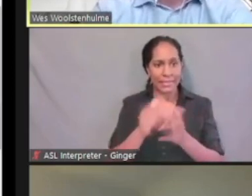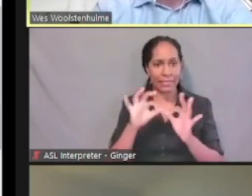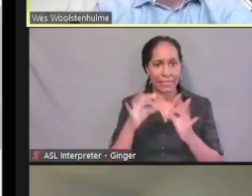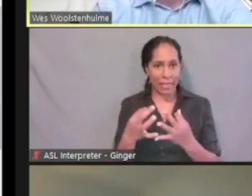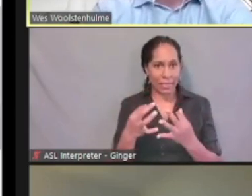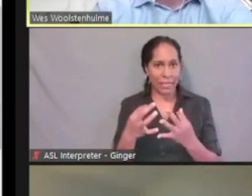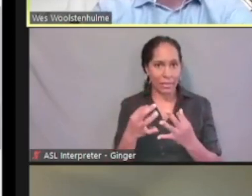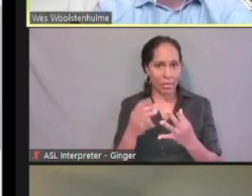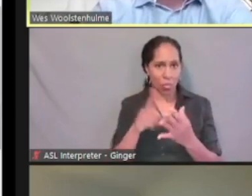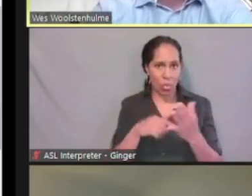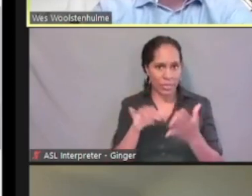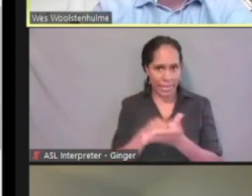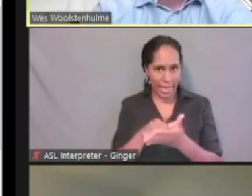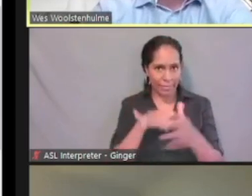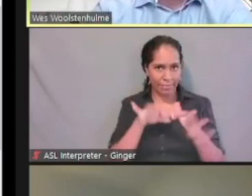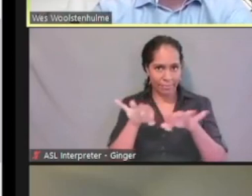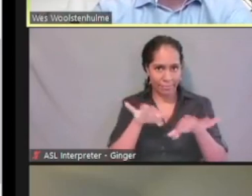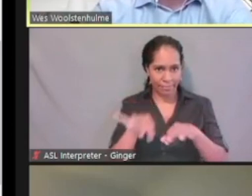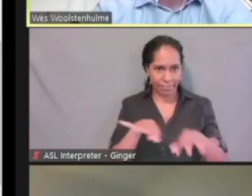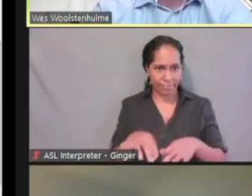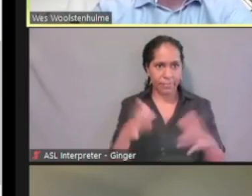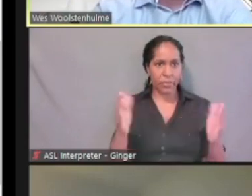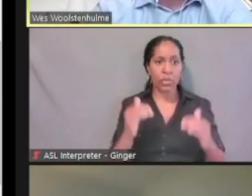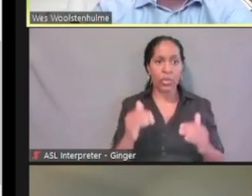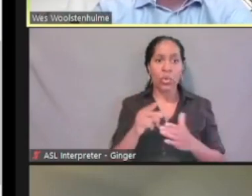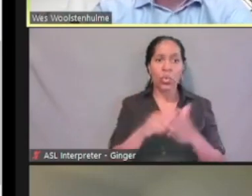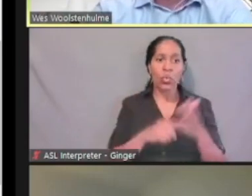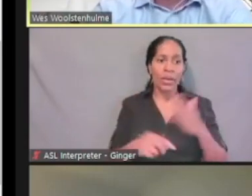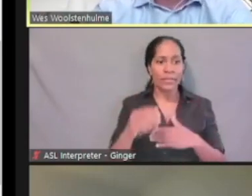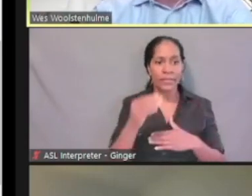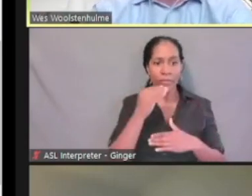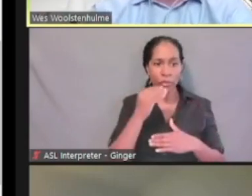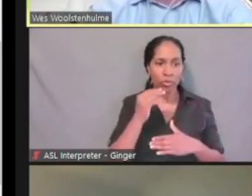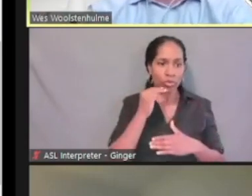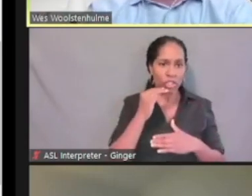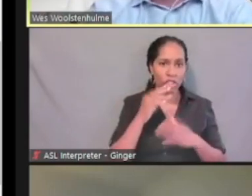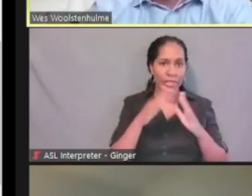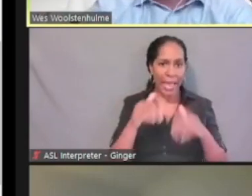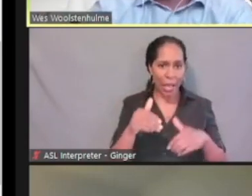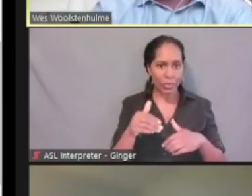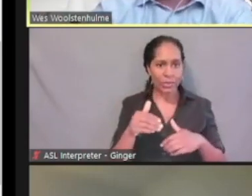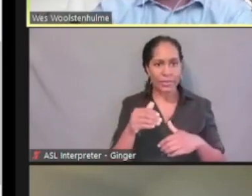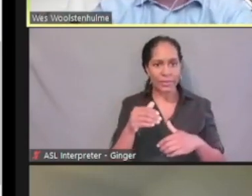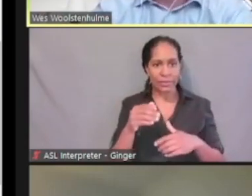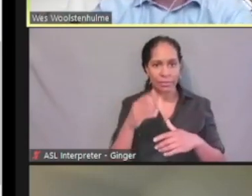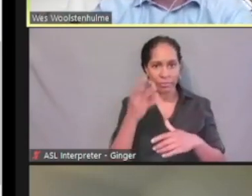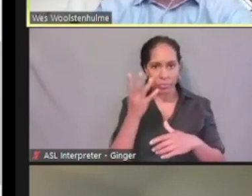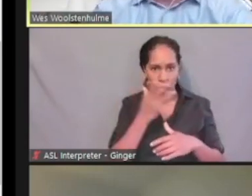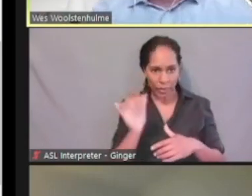what a nutrition household is, and a workforce household. We'll refer back to these later on,